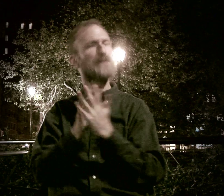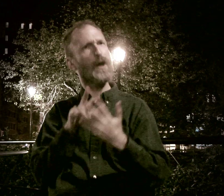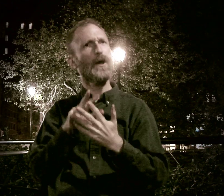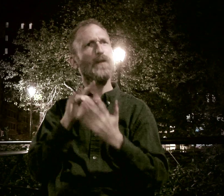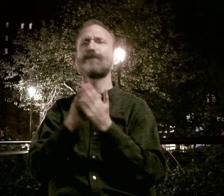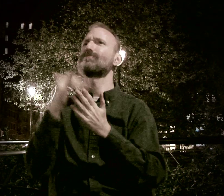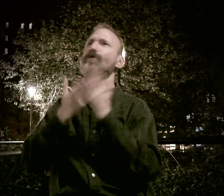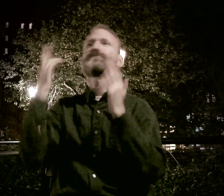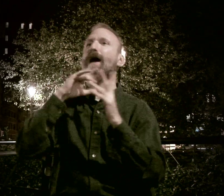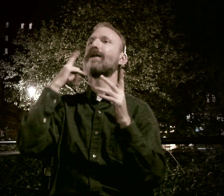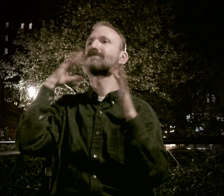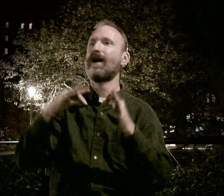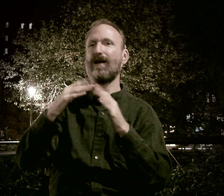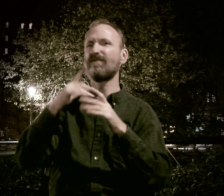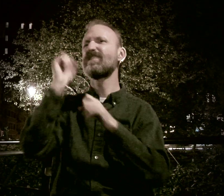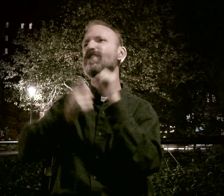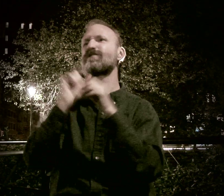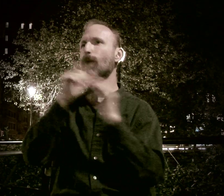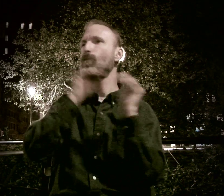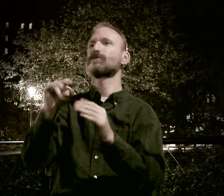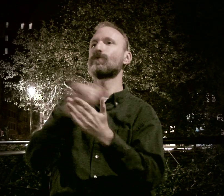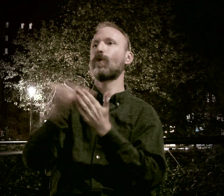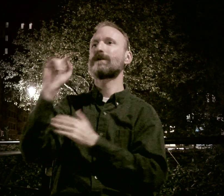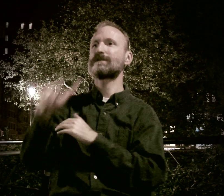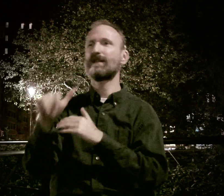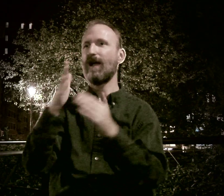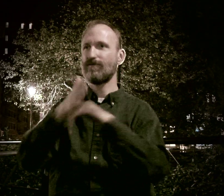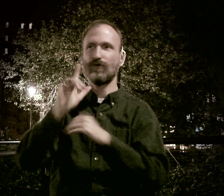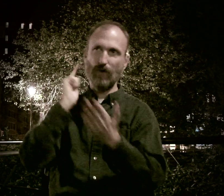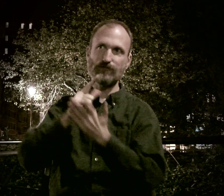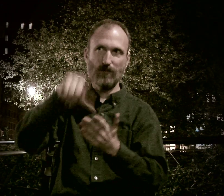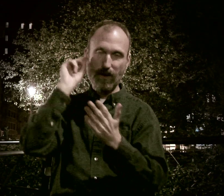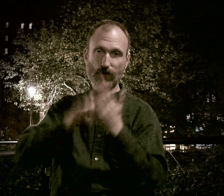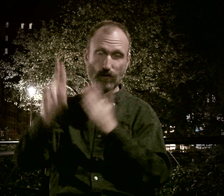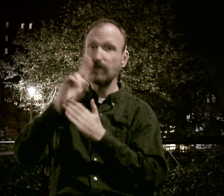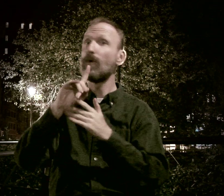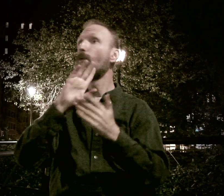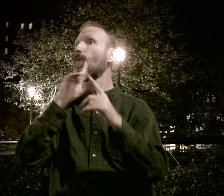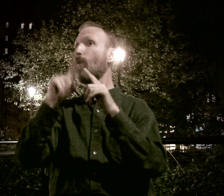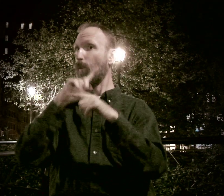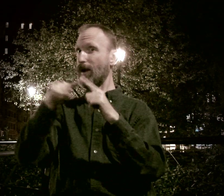Some day I decided, years later, to move to New York City after I graduated from Gallaudet University.